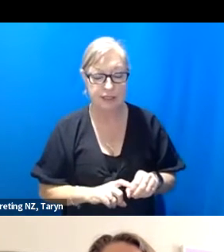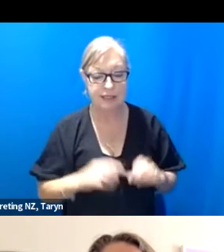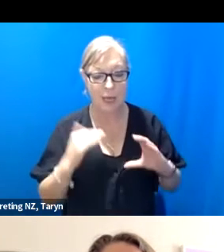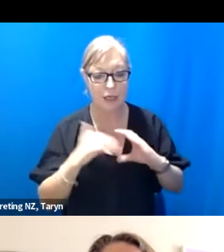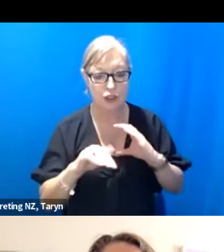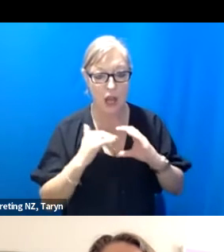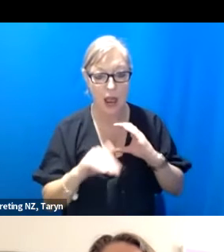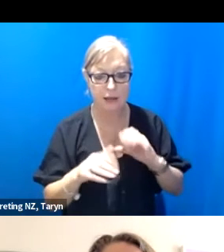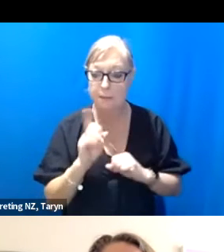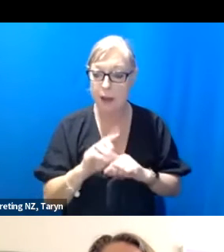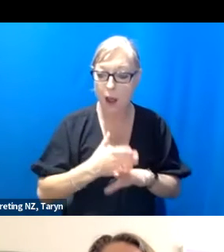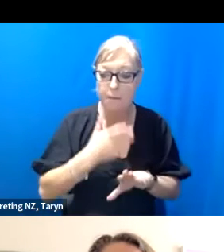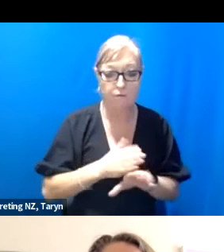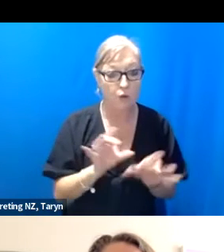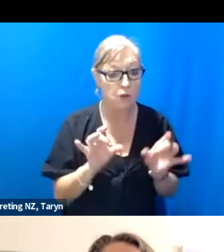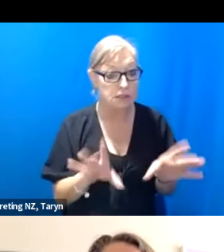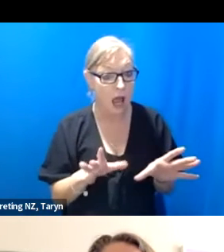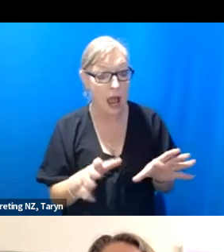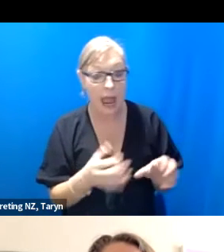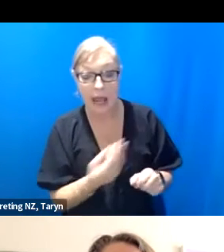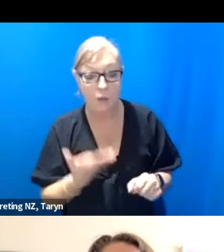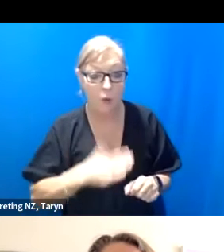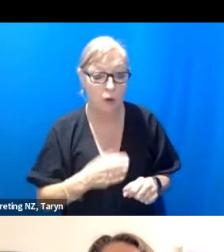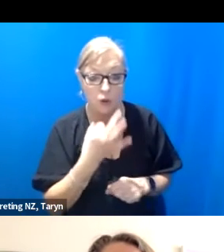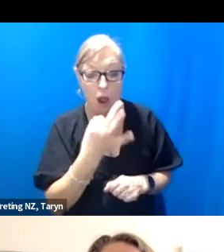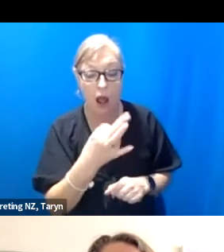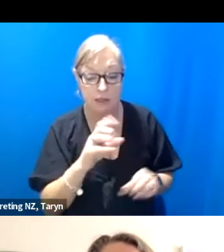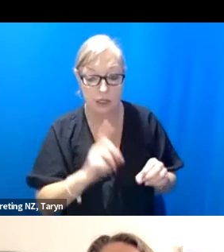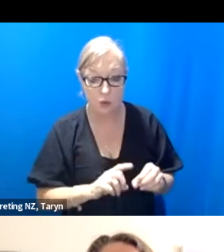does anyone want to ask a question live? Or I can start reading off from my list.